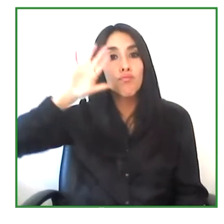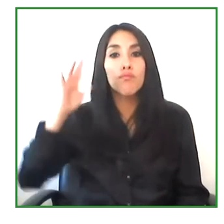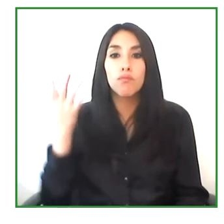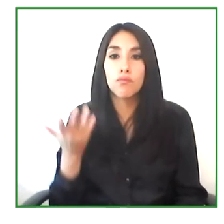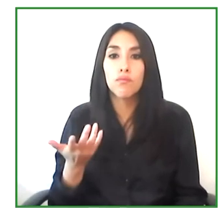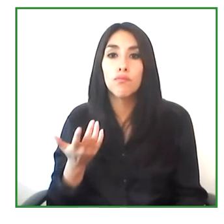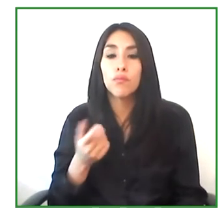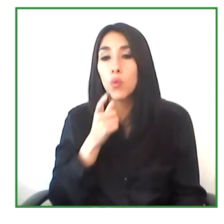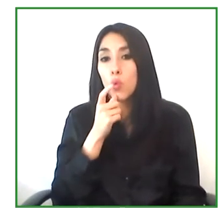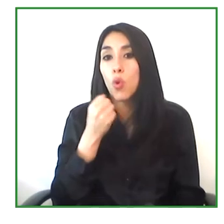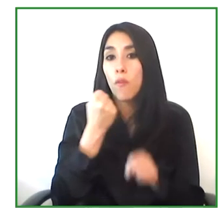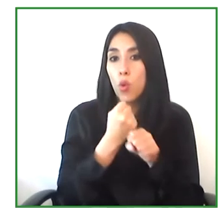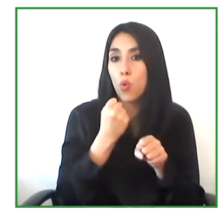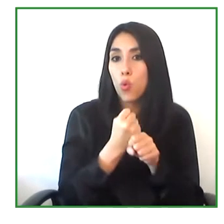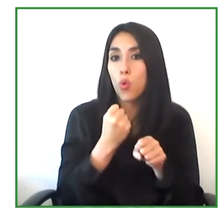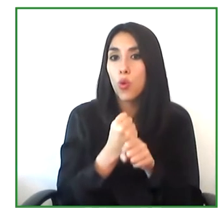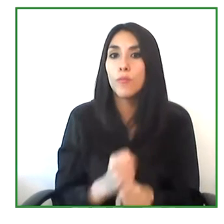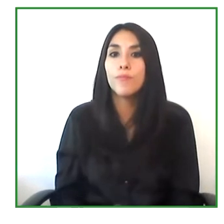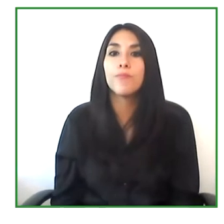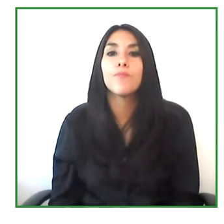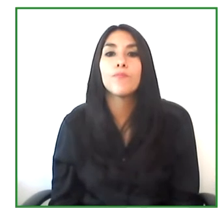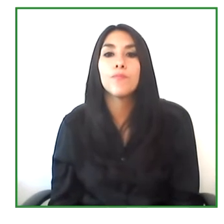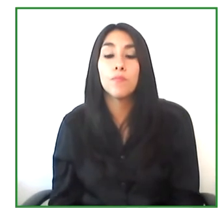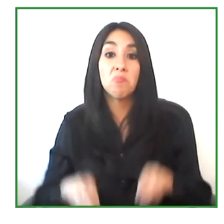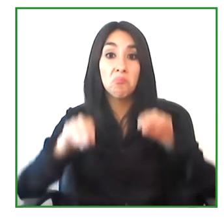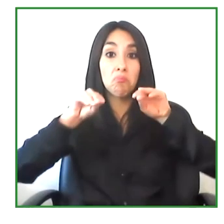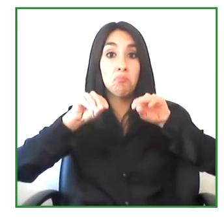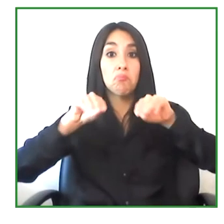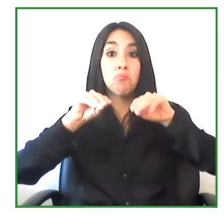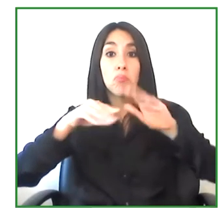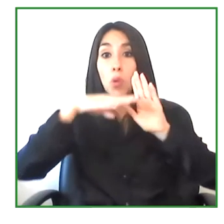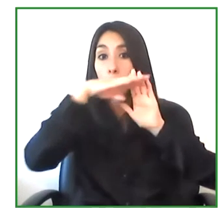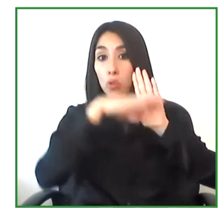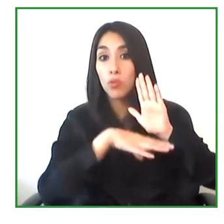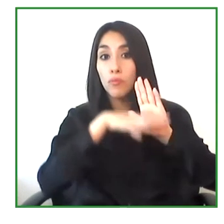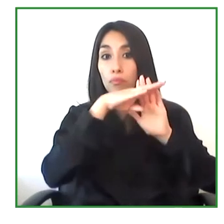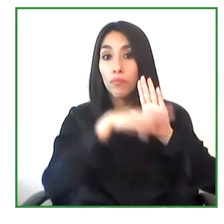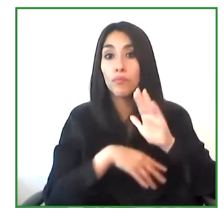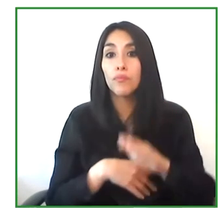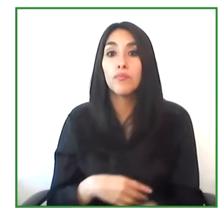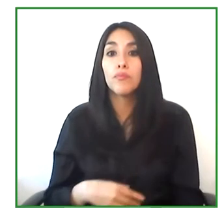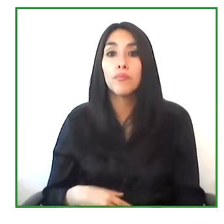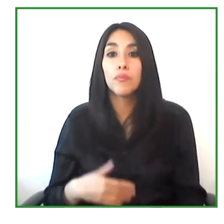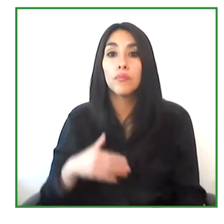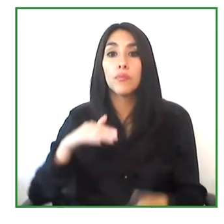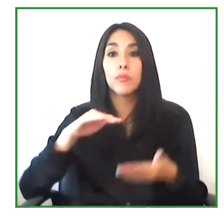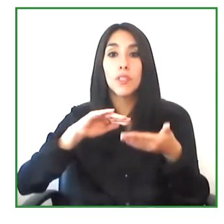Just through training, 3D printing skills to this team